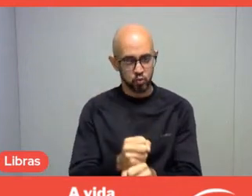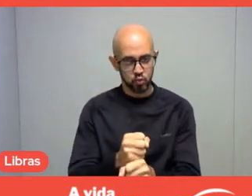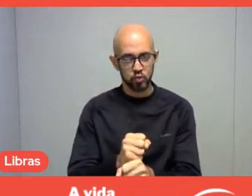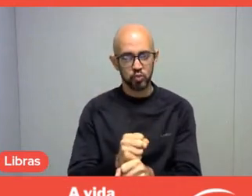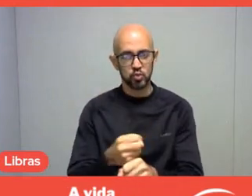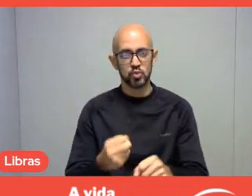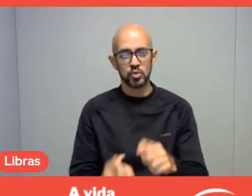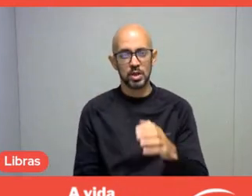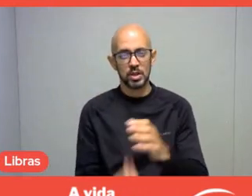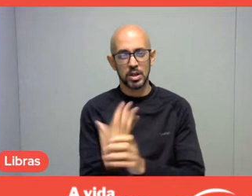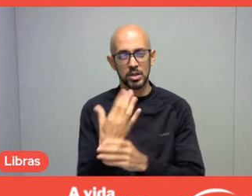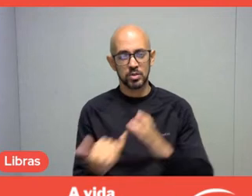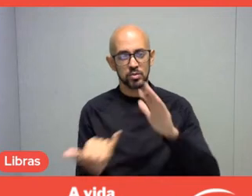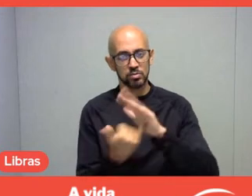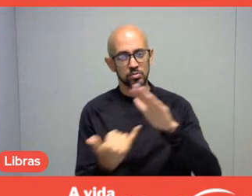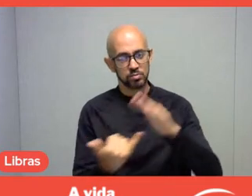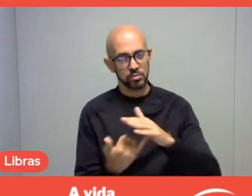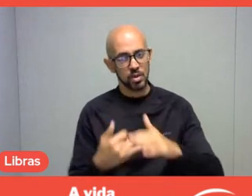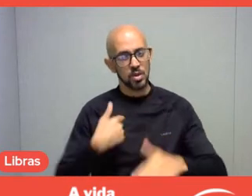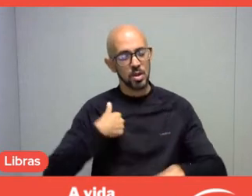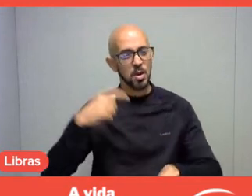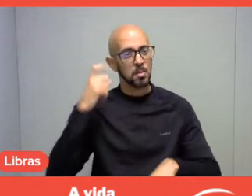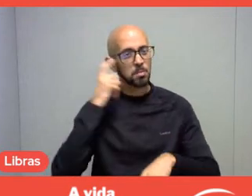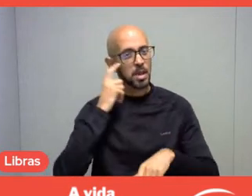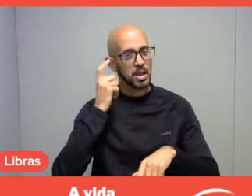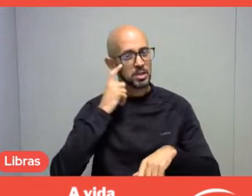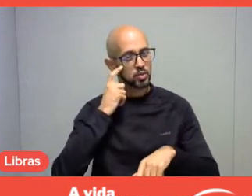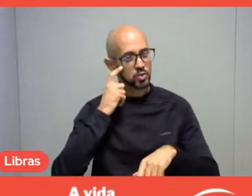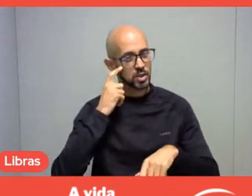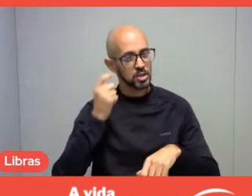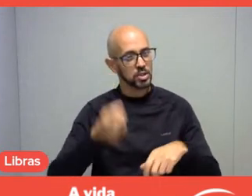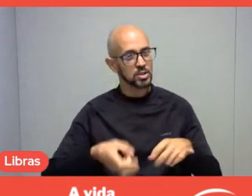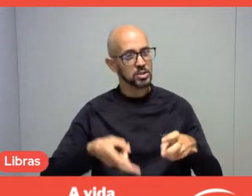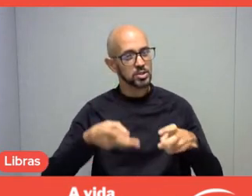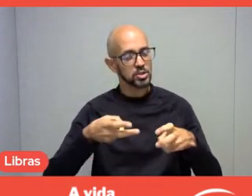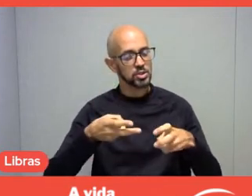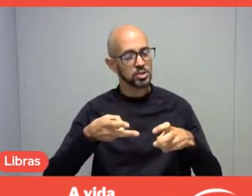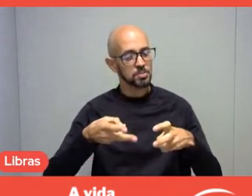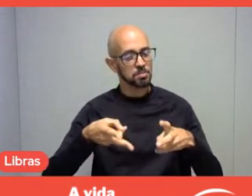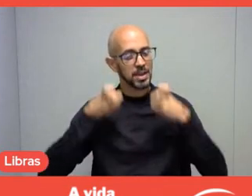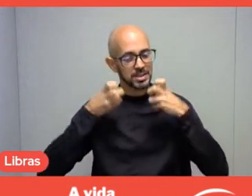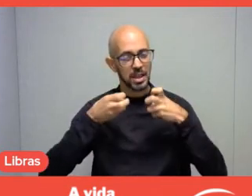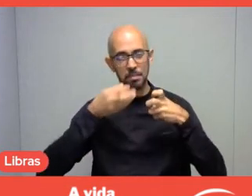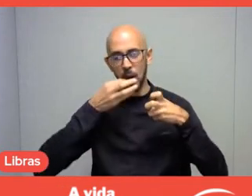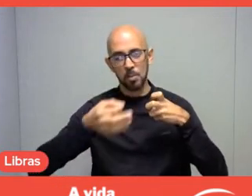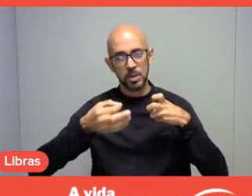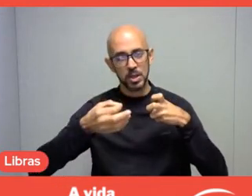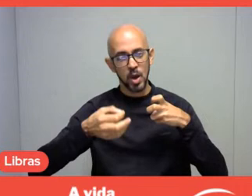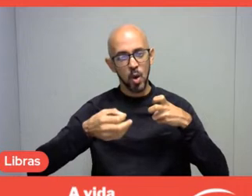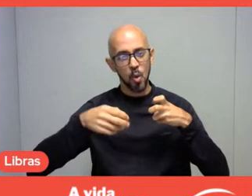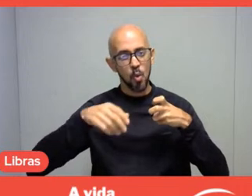I think that we still don't listen enough to our customers. It's like you said, professor Uvinha,